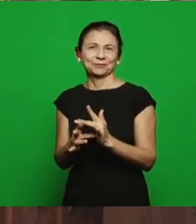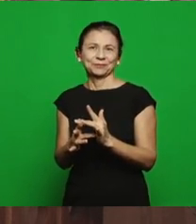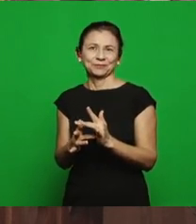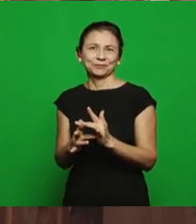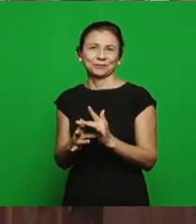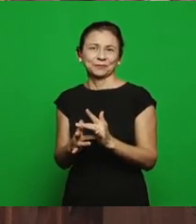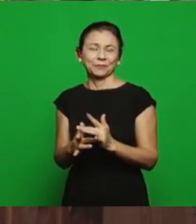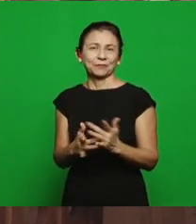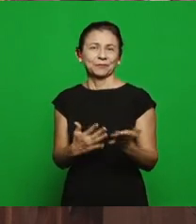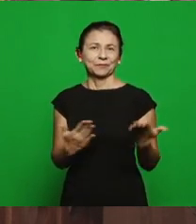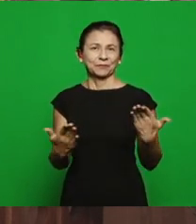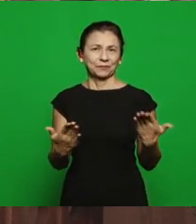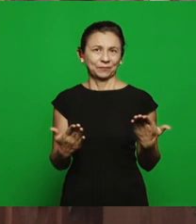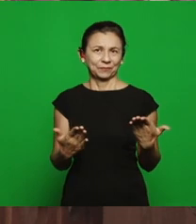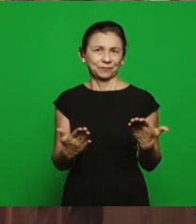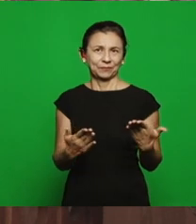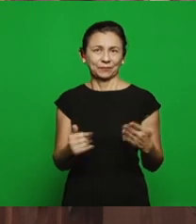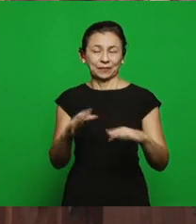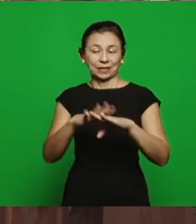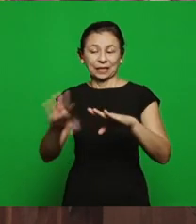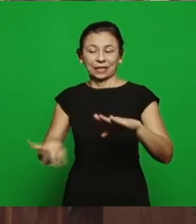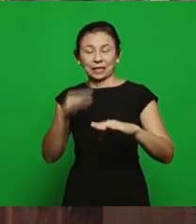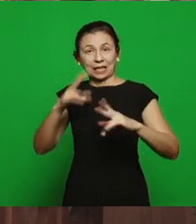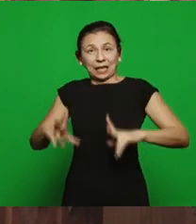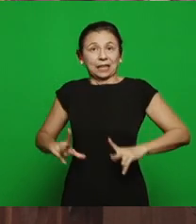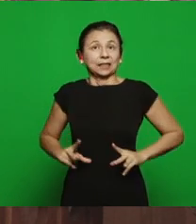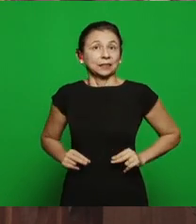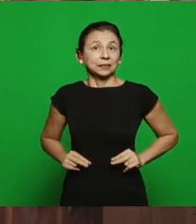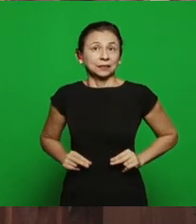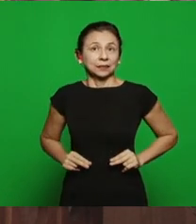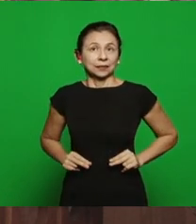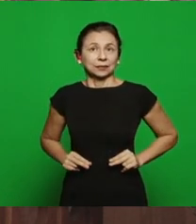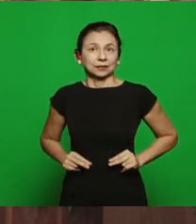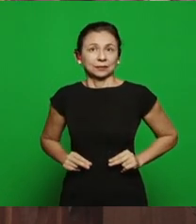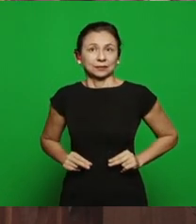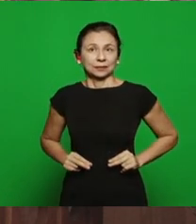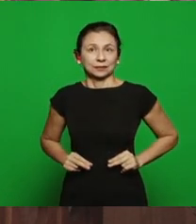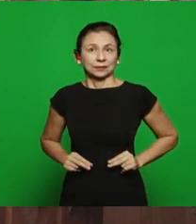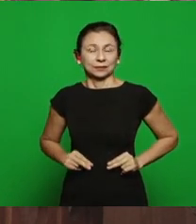He received from the Father; this inheritance isn’t for sale